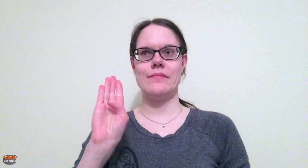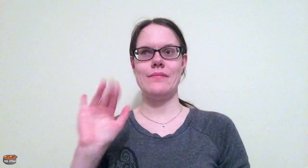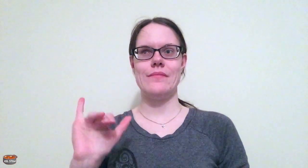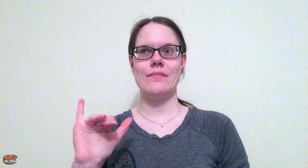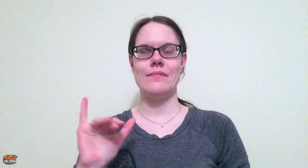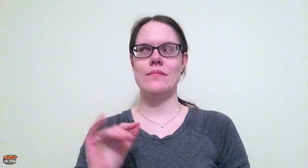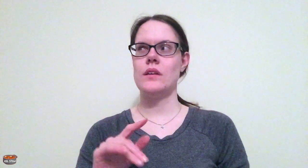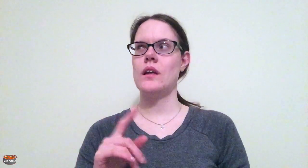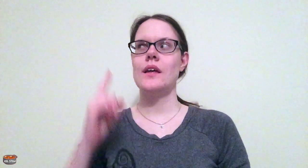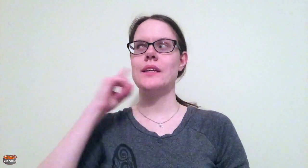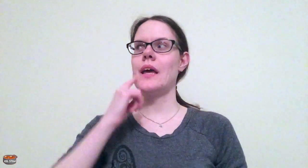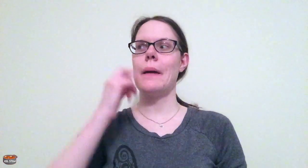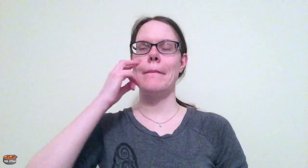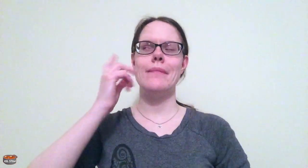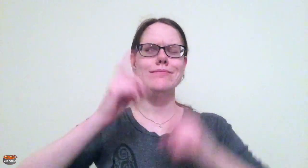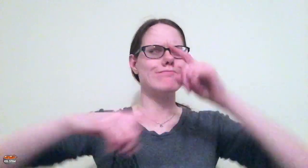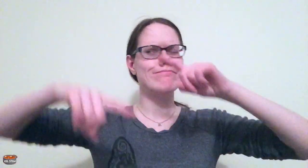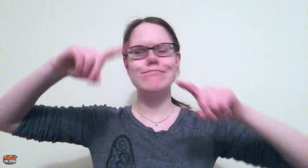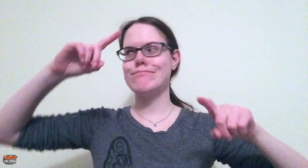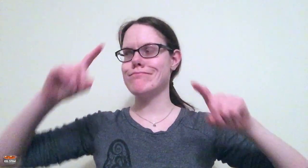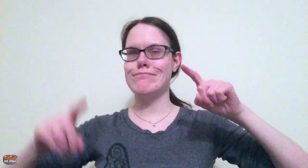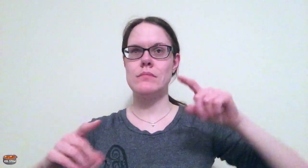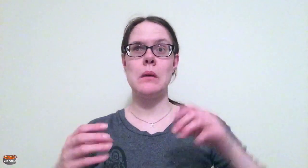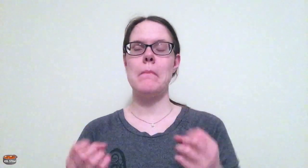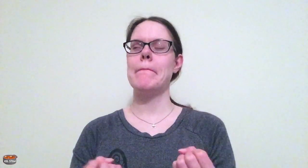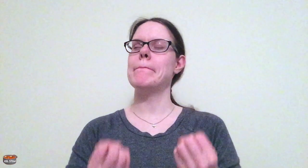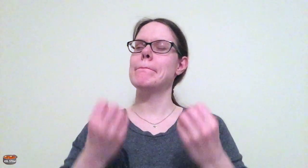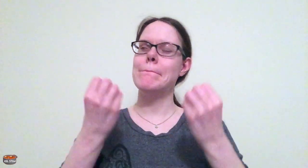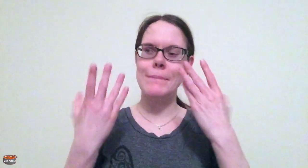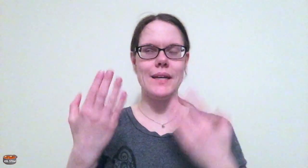[Abby] Hello everyone, my name is Abby.